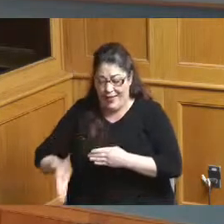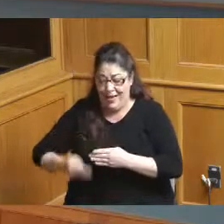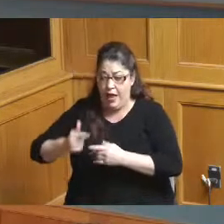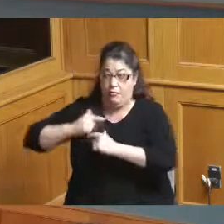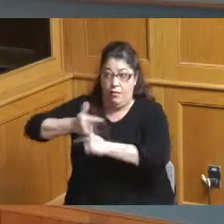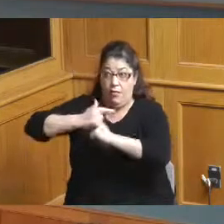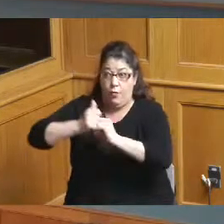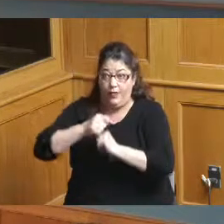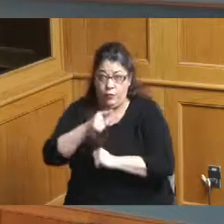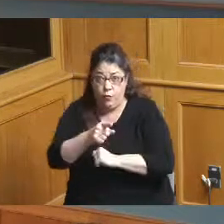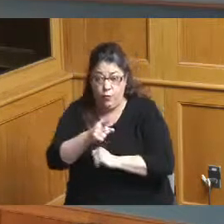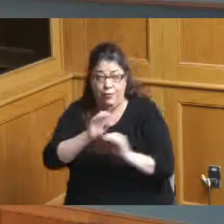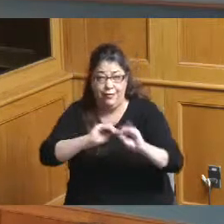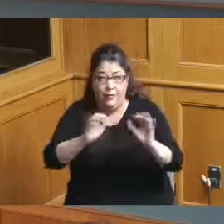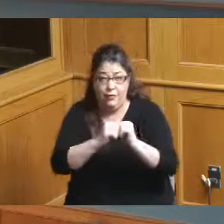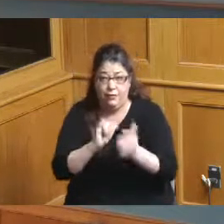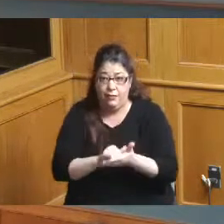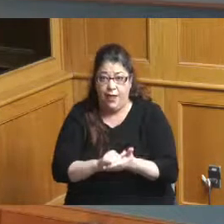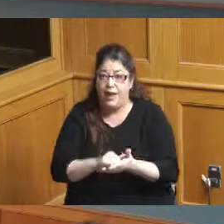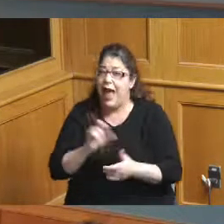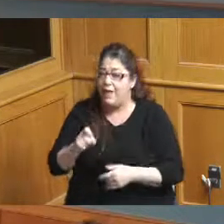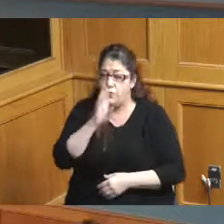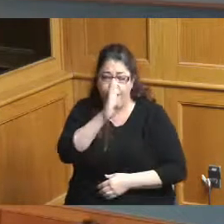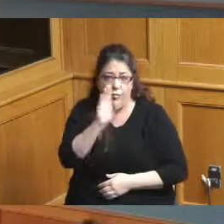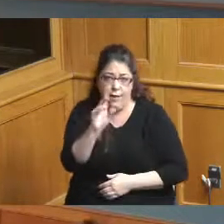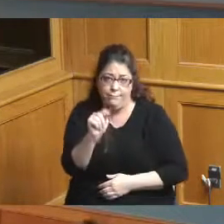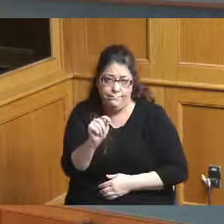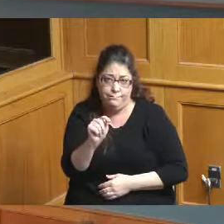want to get that straight no I got to get that straightened out I'm going to straight up no wait